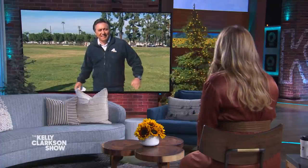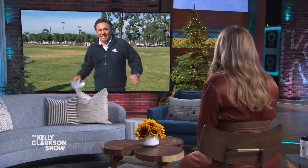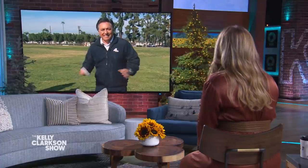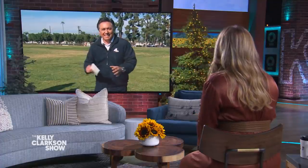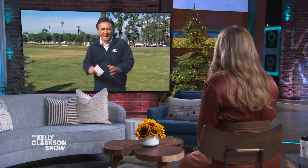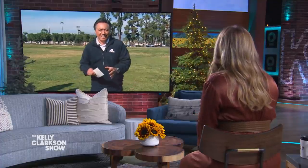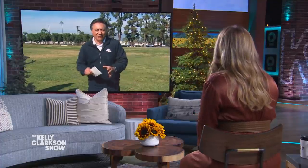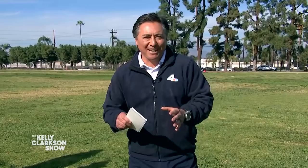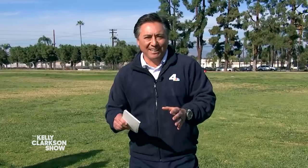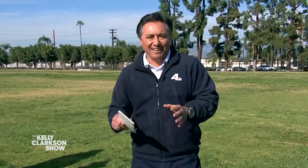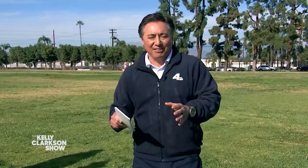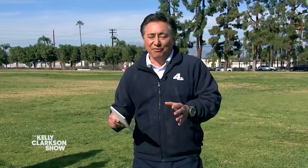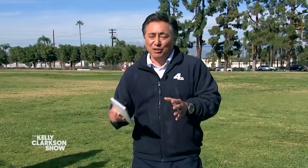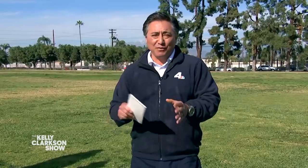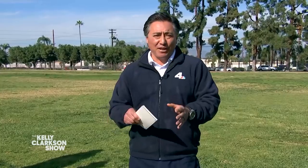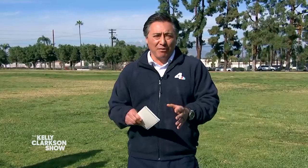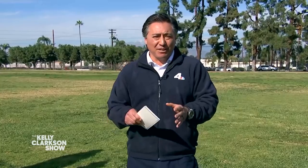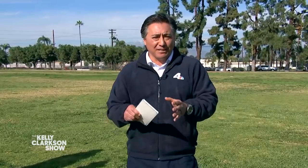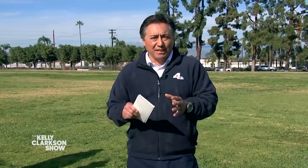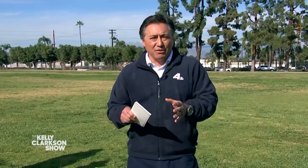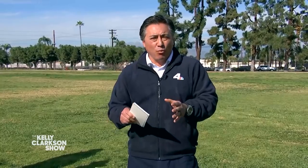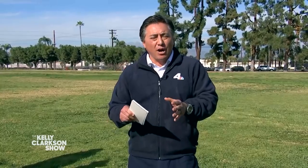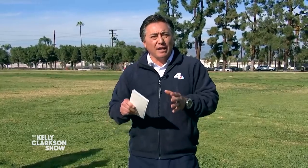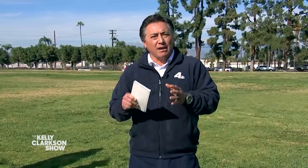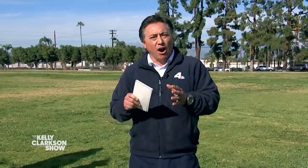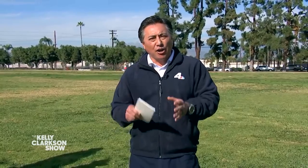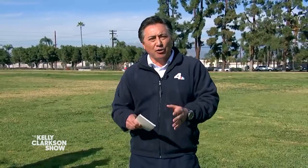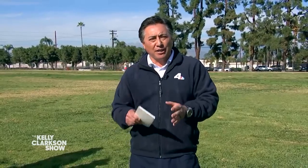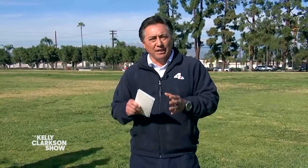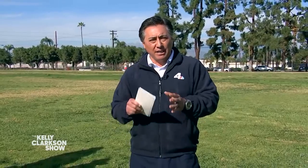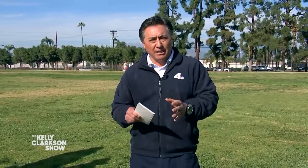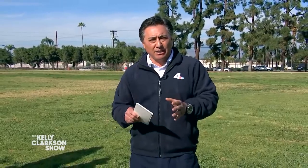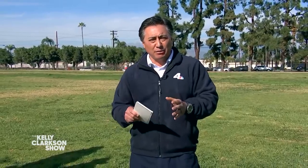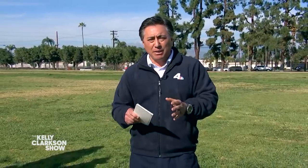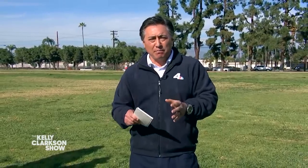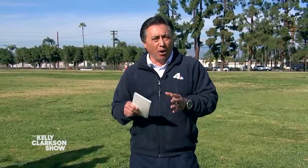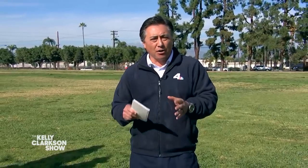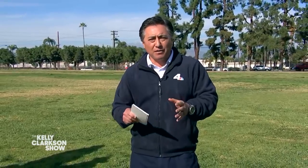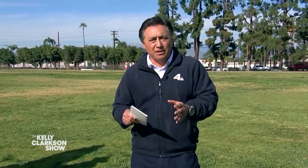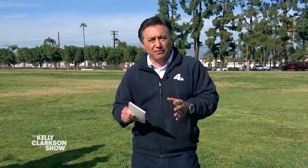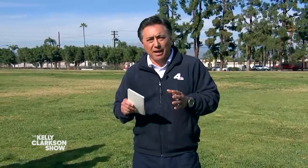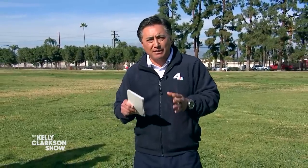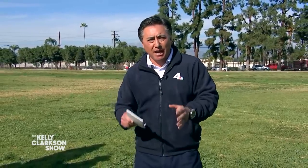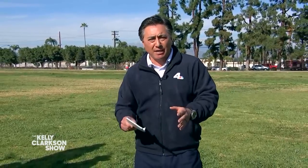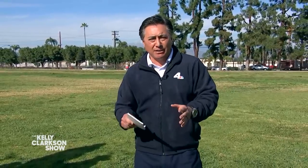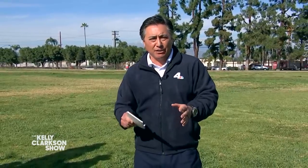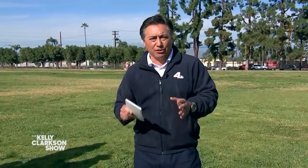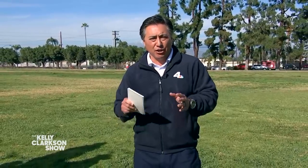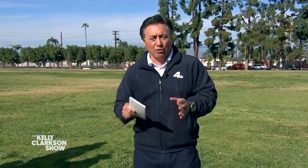That is exactly right, Kelly. And first of all, I wanna tell you what an honor it is to be part of this fantastic show.